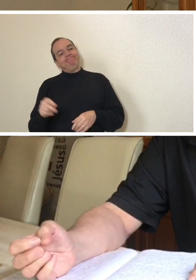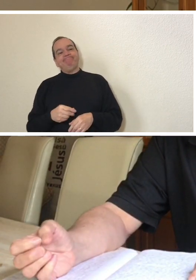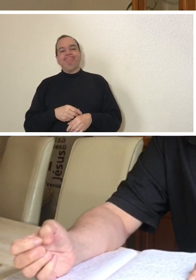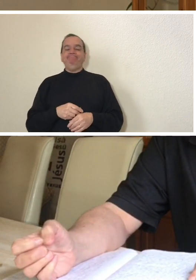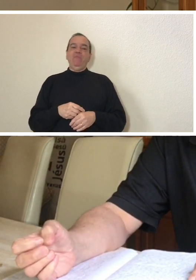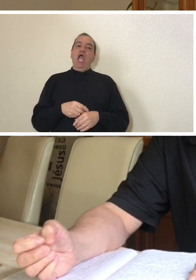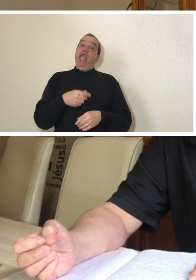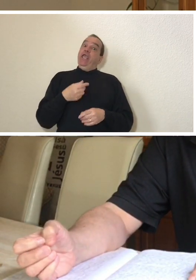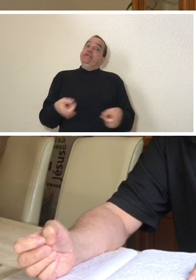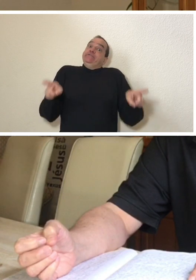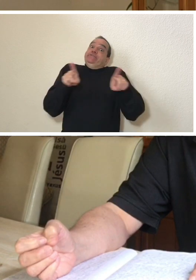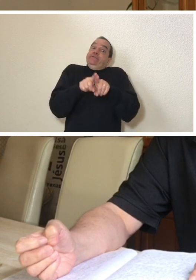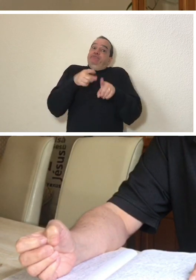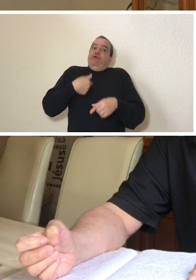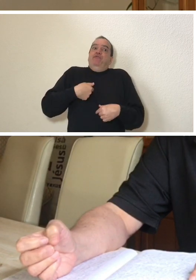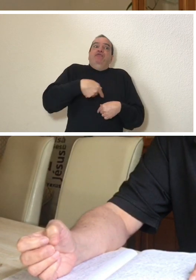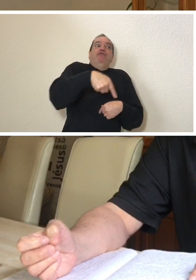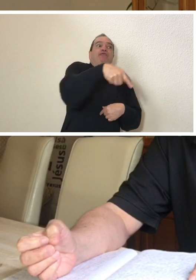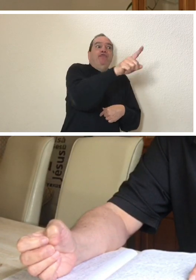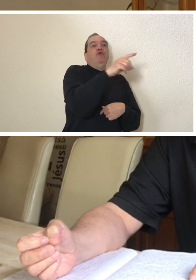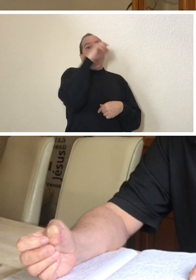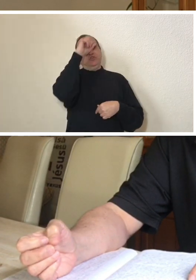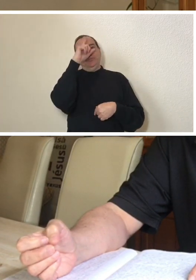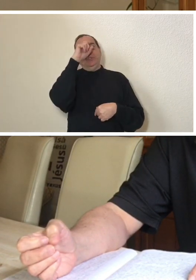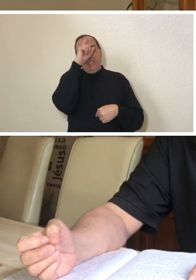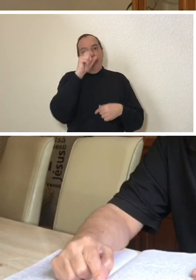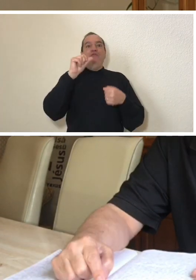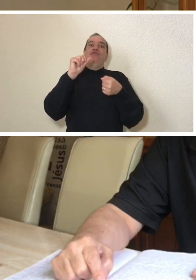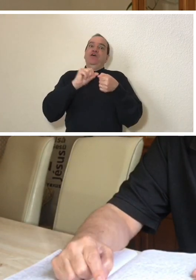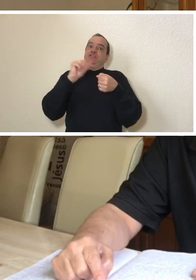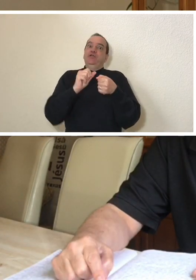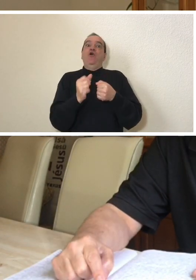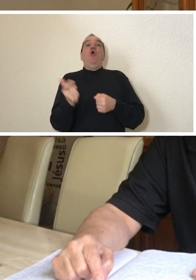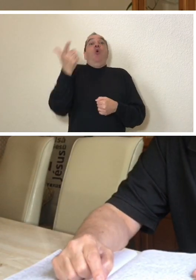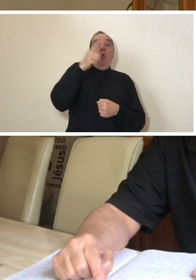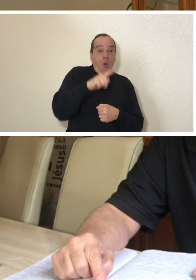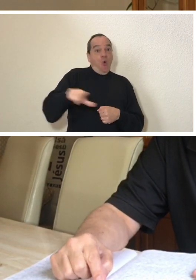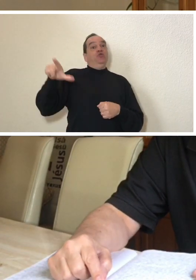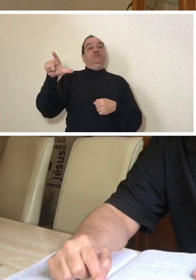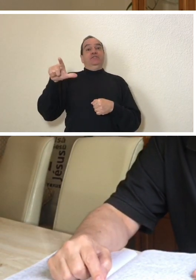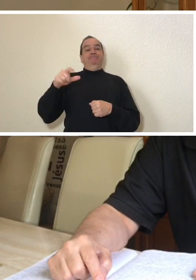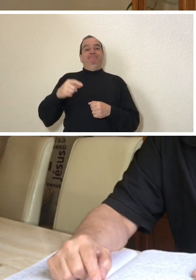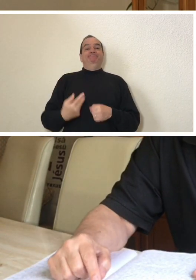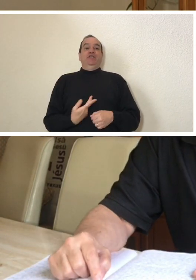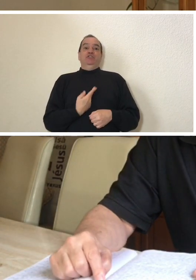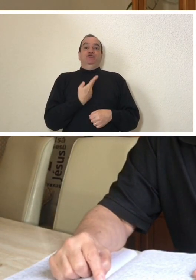and an unusual tranquility. Again, the doctors explained to me